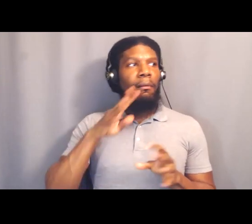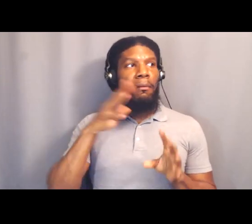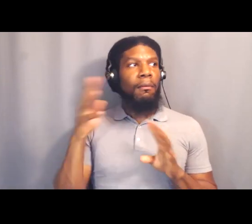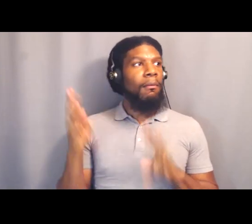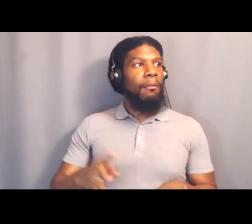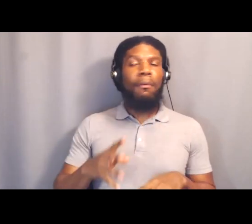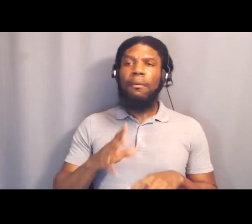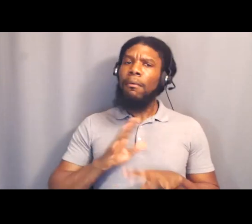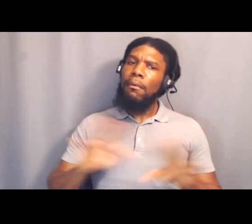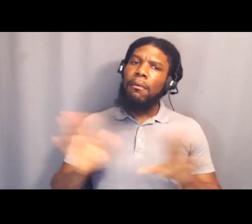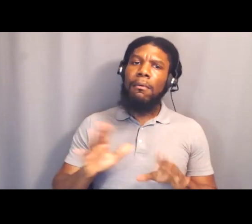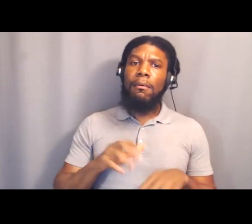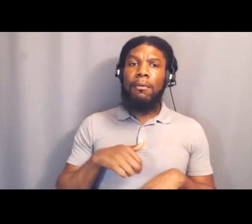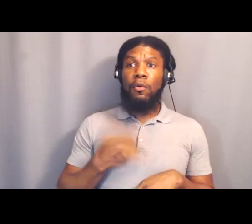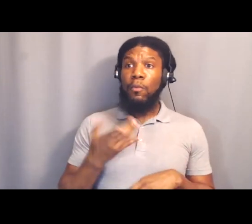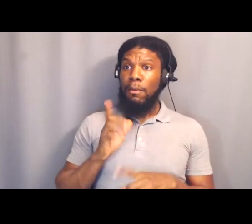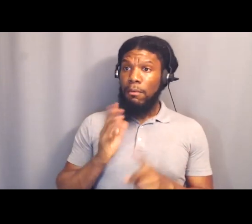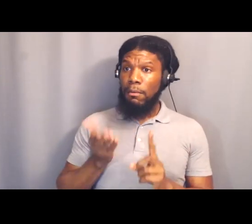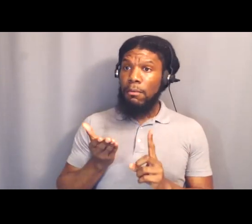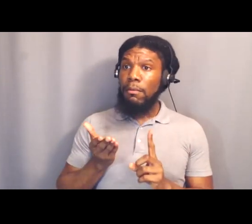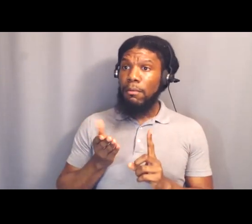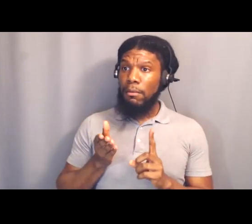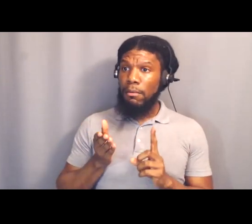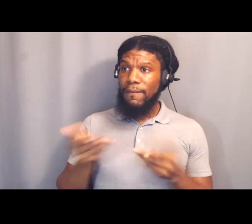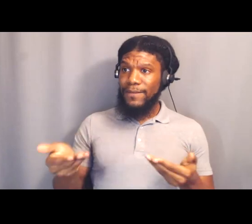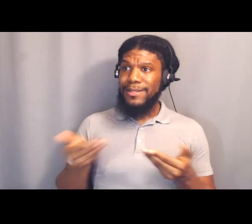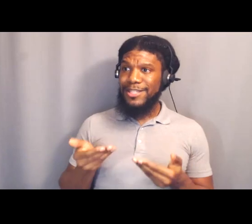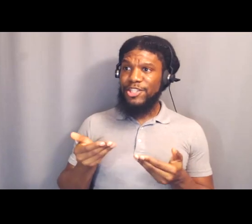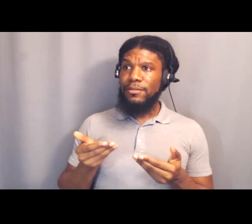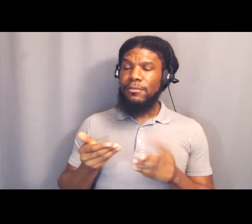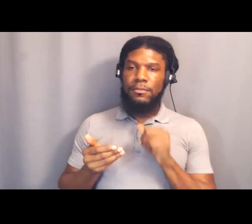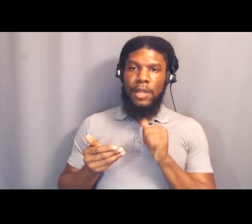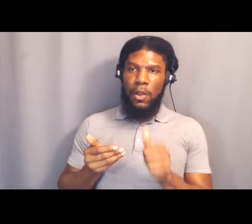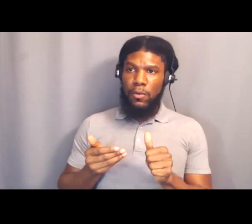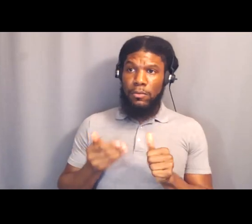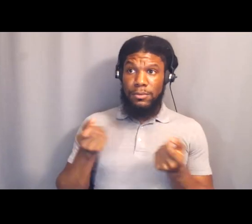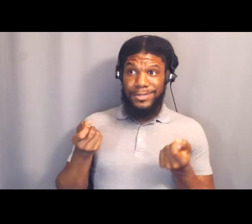Does anybody else have anything to offer on this question of body and using our bodies?